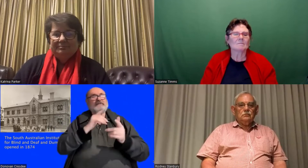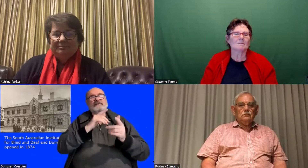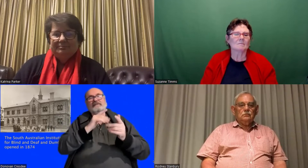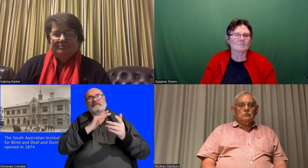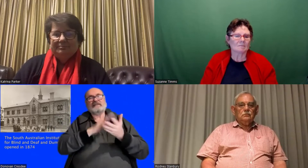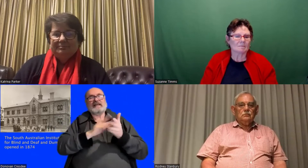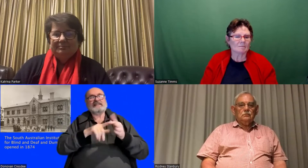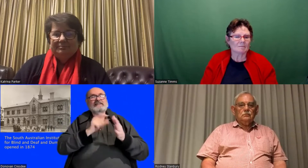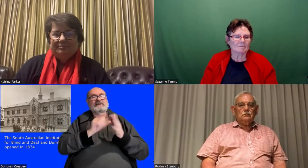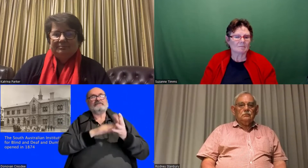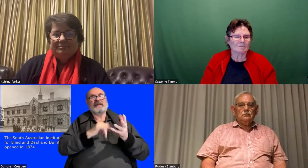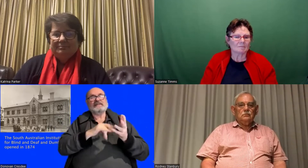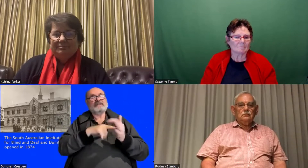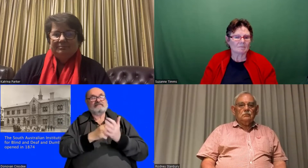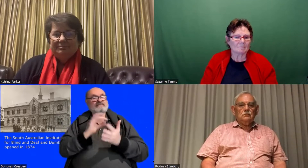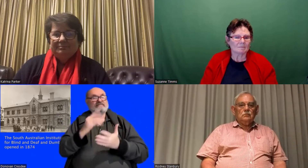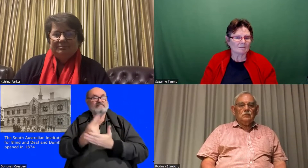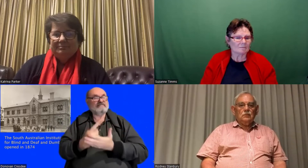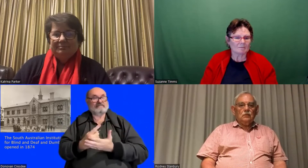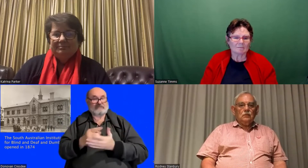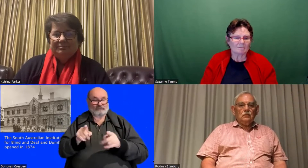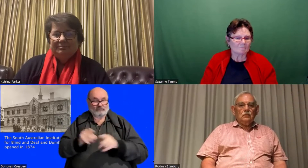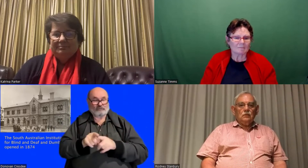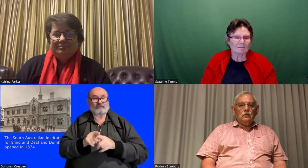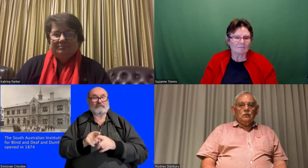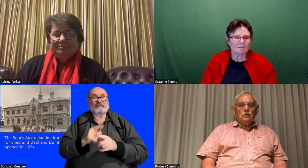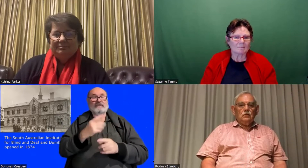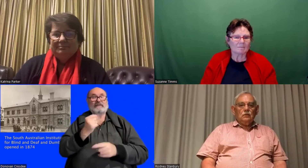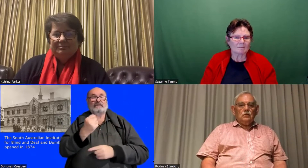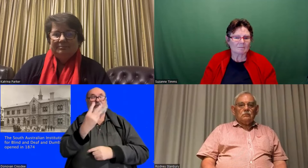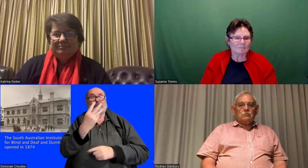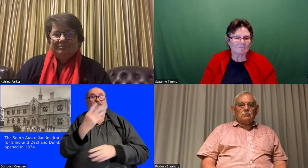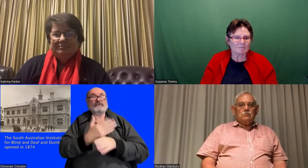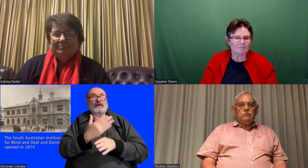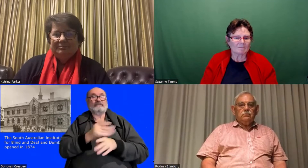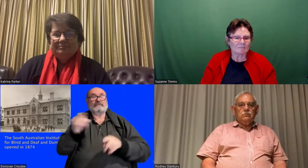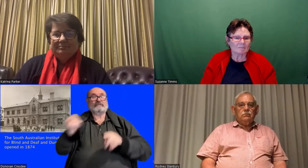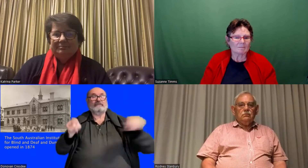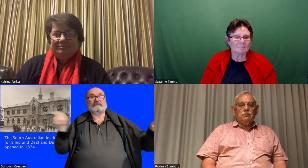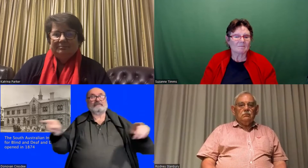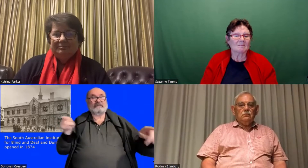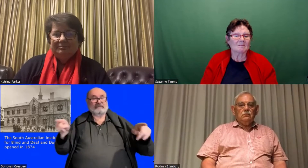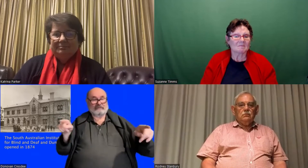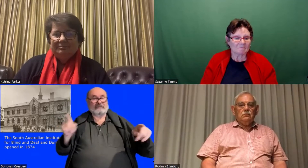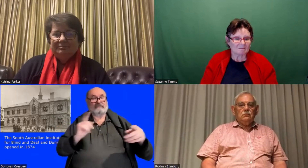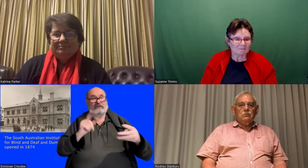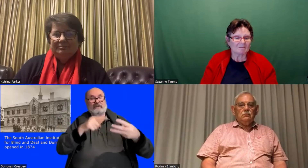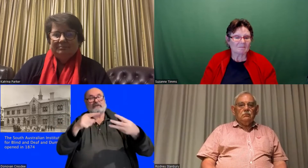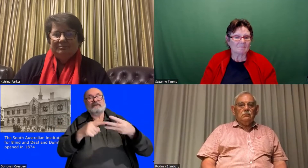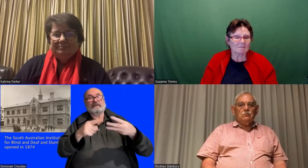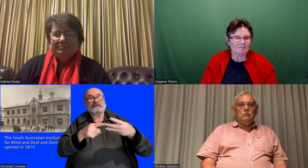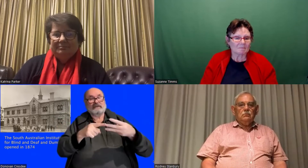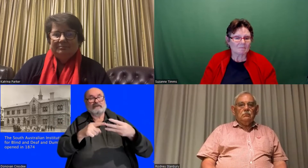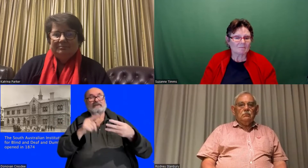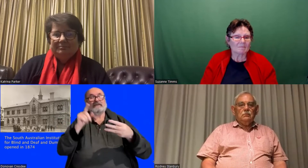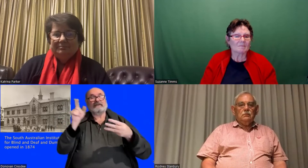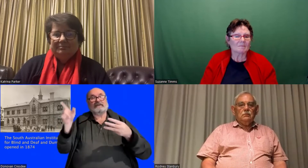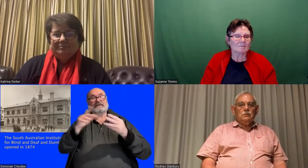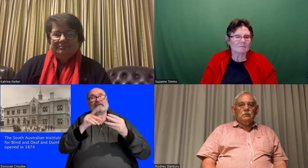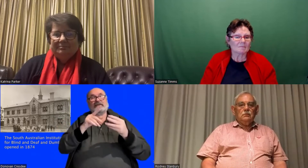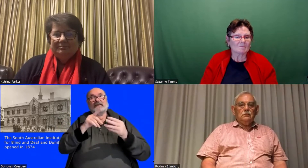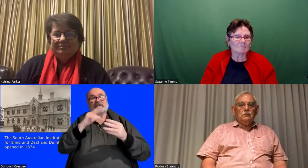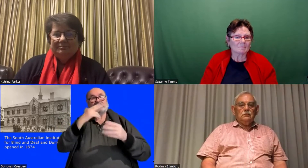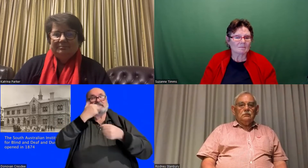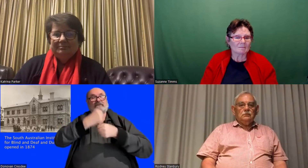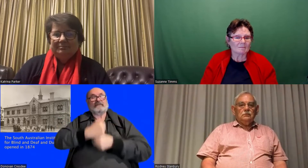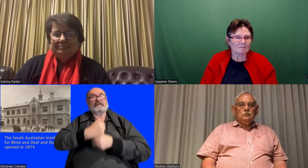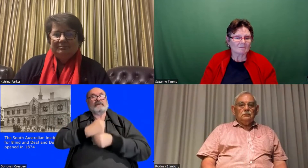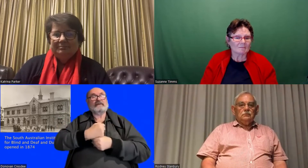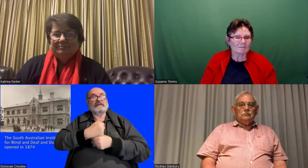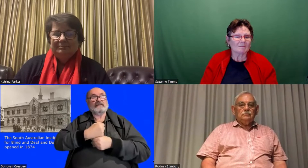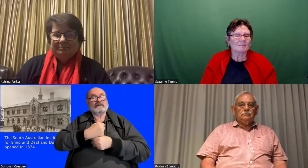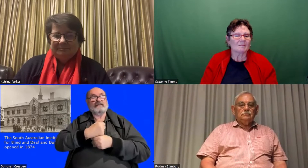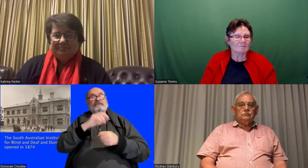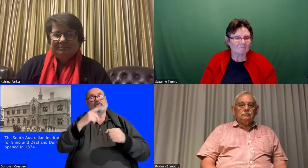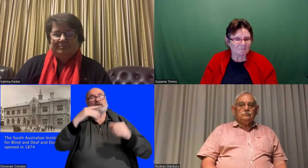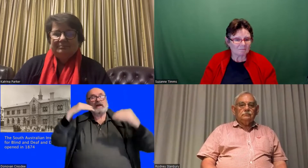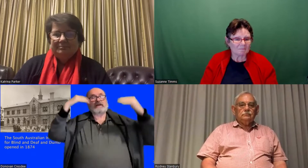a Headmaster but he had three roles at the time, the second role was working at the Deaf Society